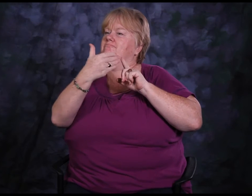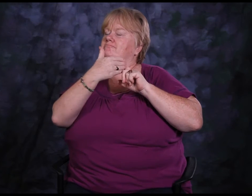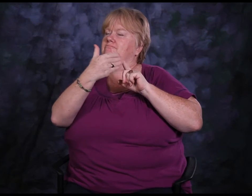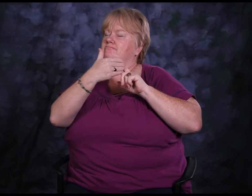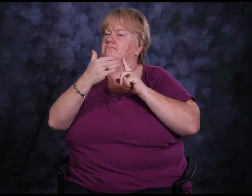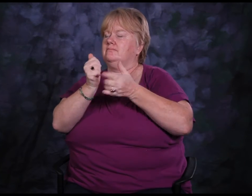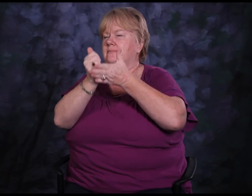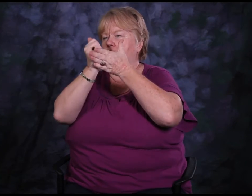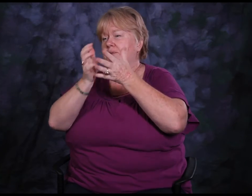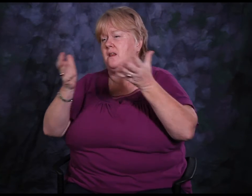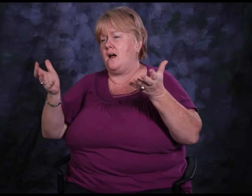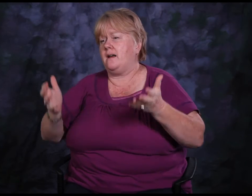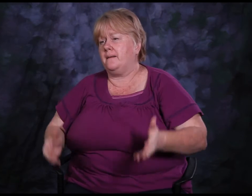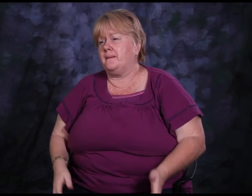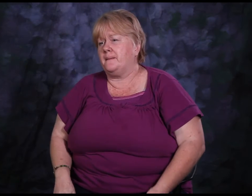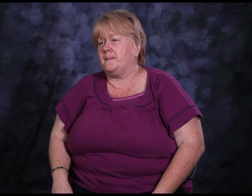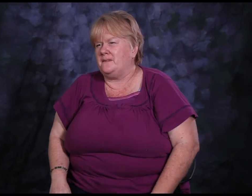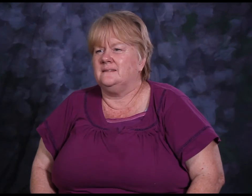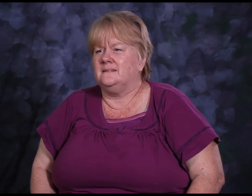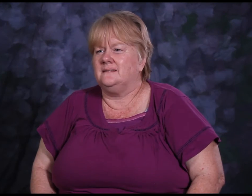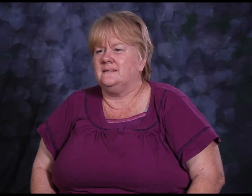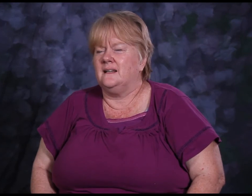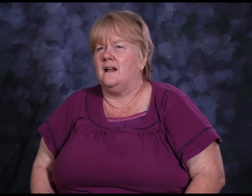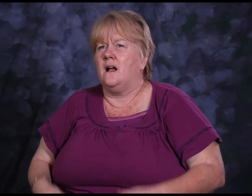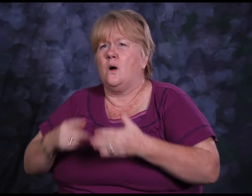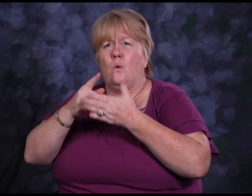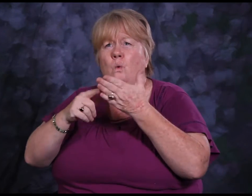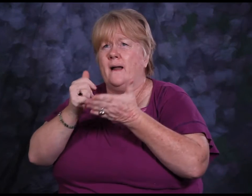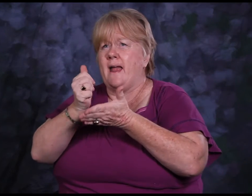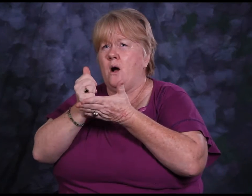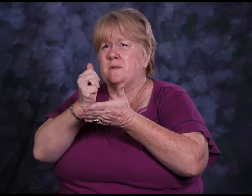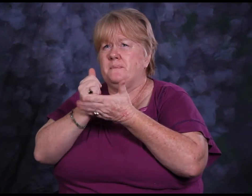that has helped me significantly, and I have to remember these things.